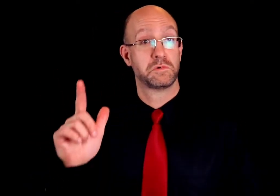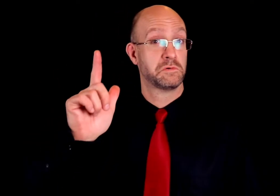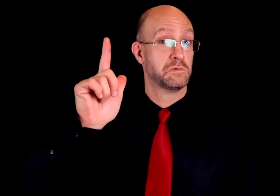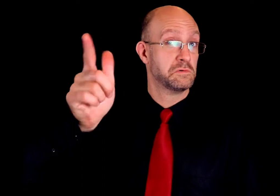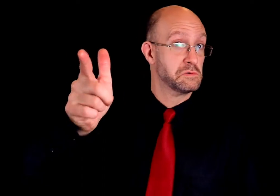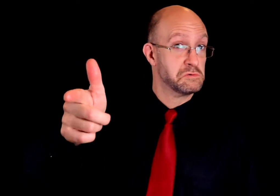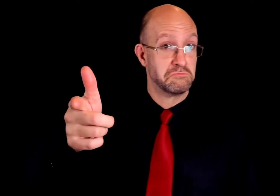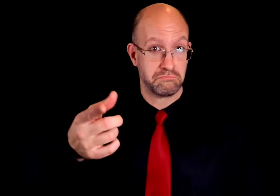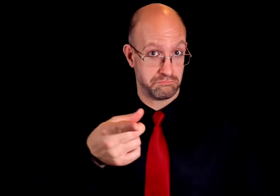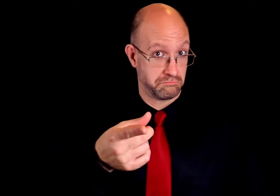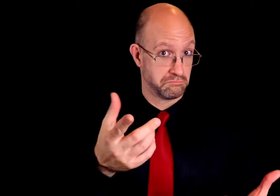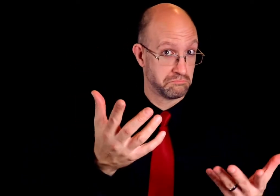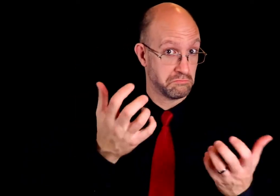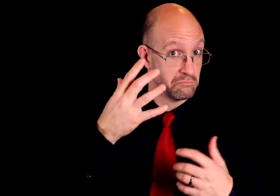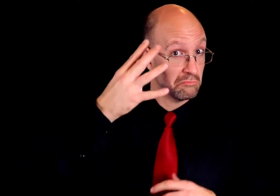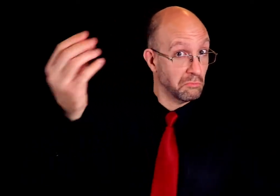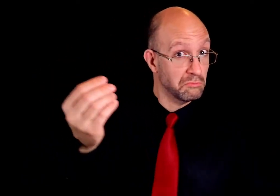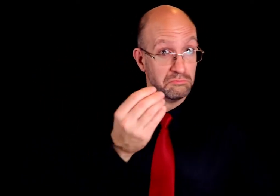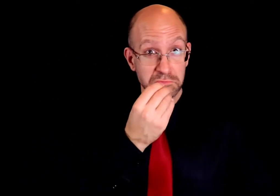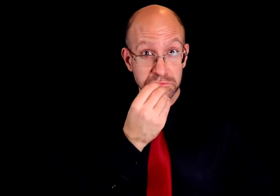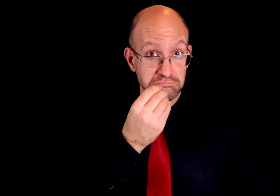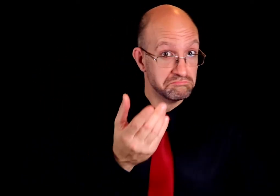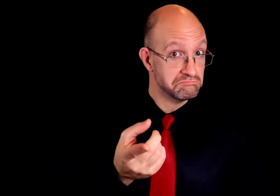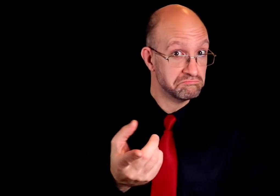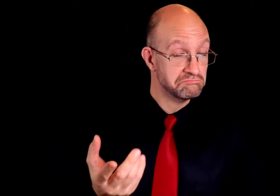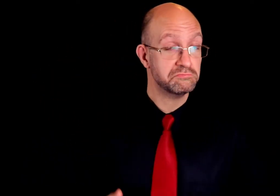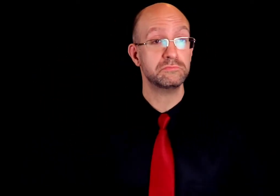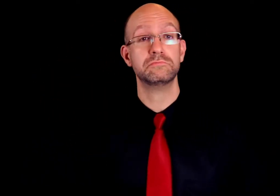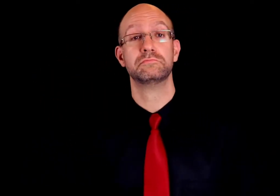LATER YOU WANT GO-OUT EAT YOU?